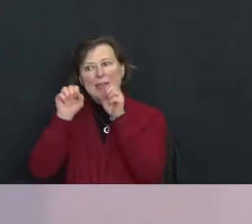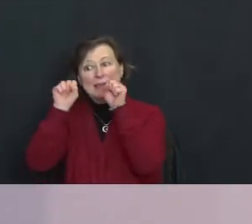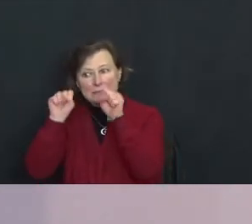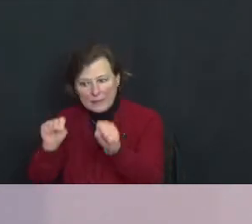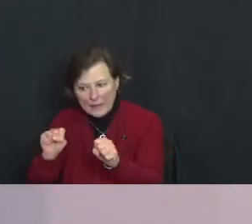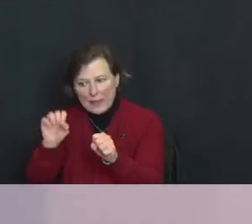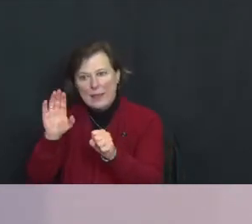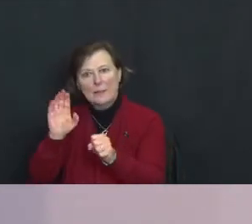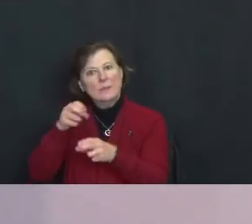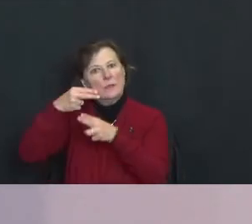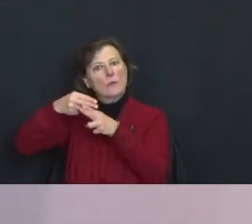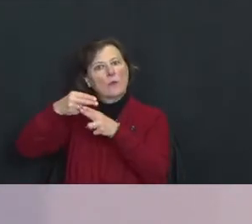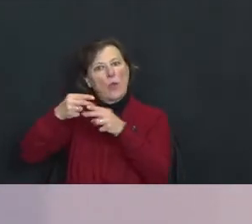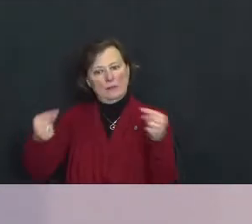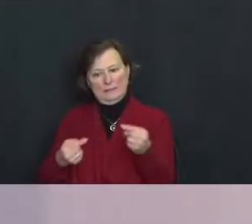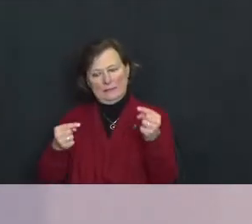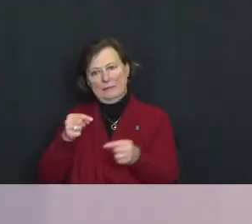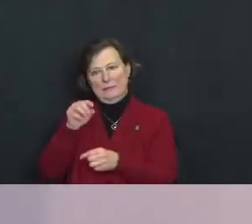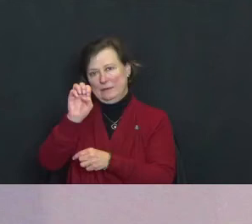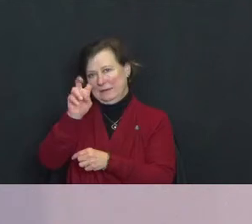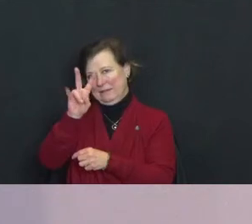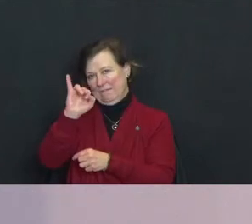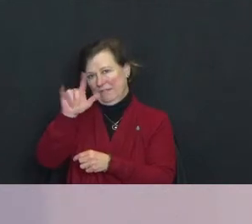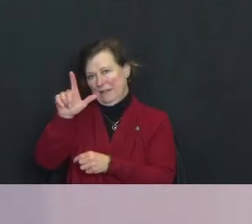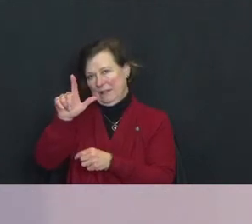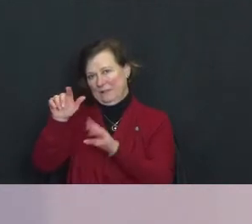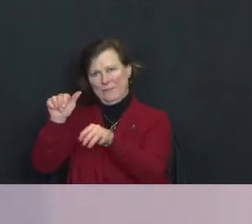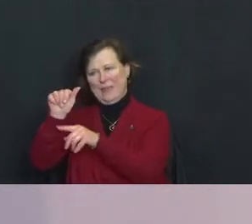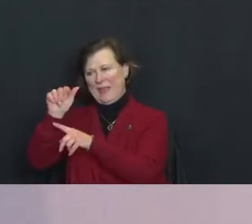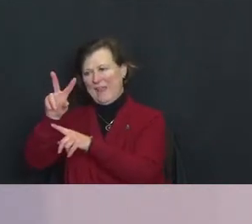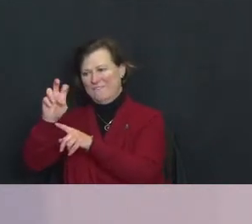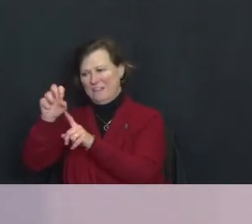avidya